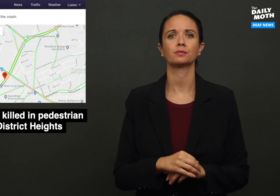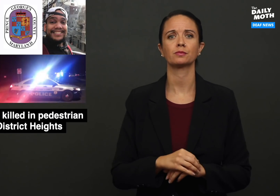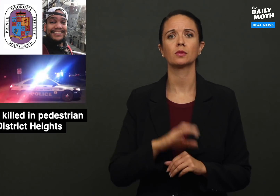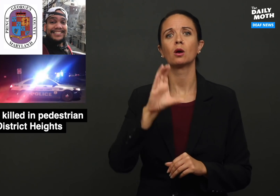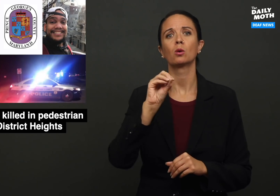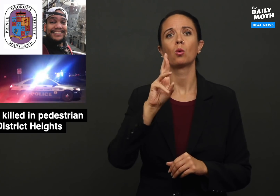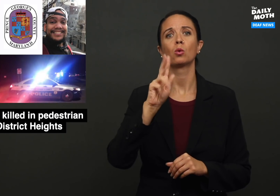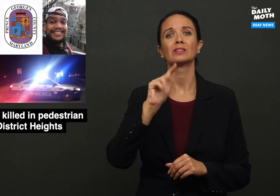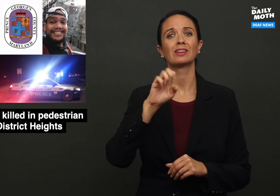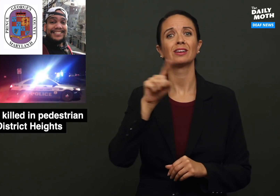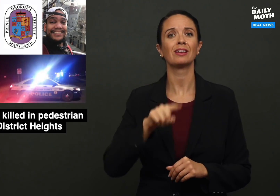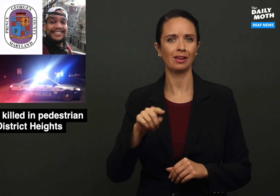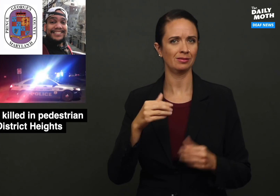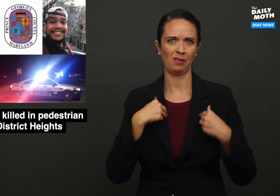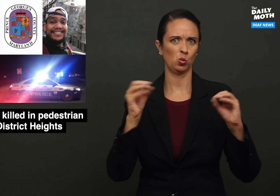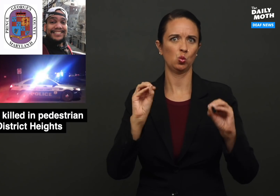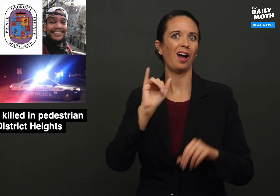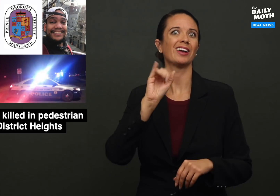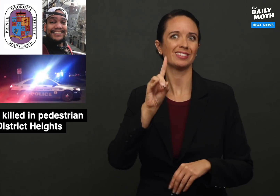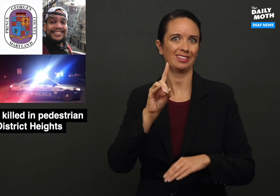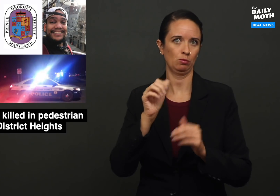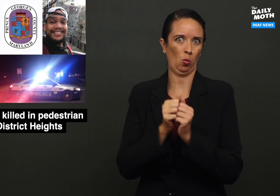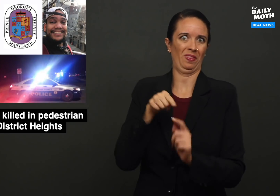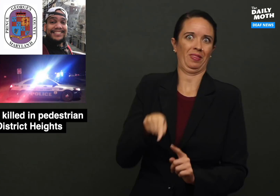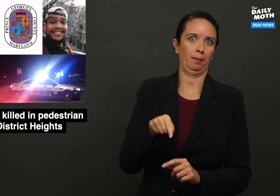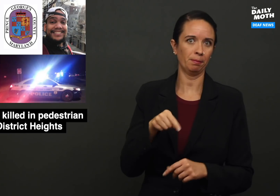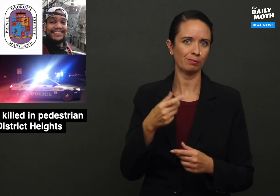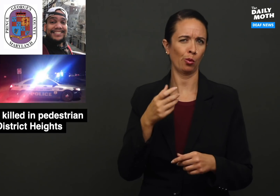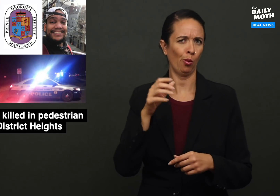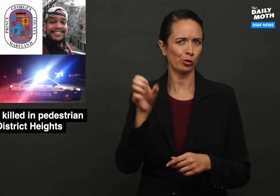Cortez did not have any ID on him which took awhile